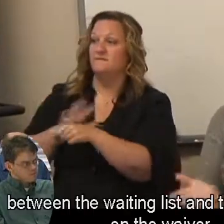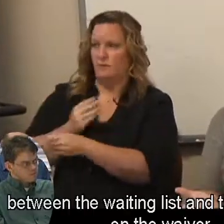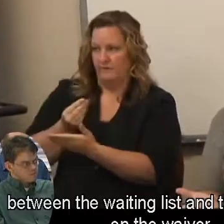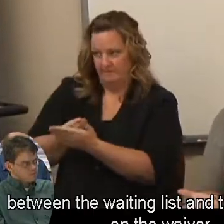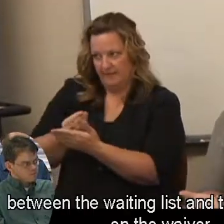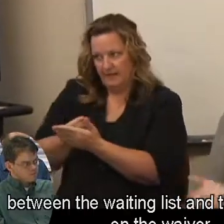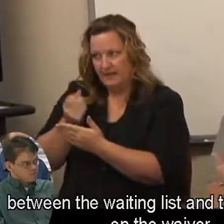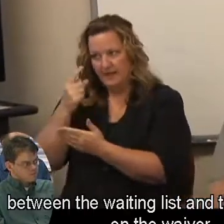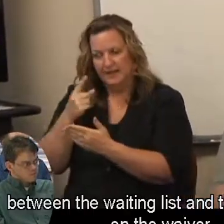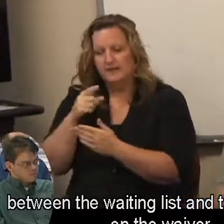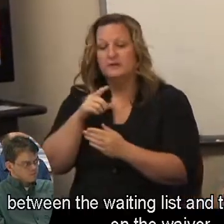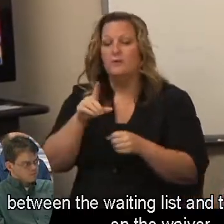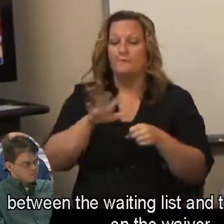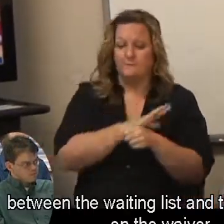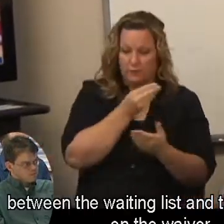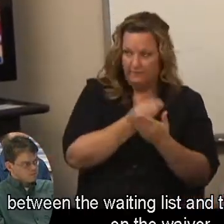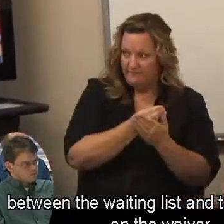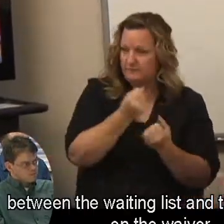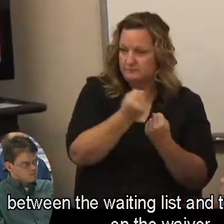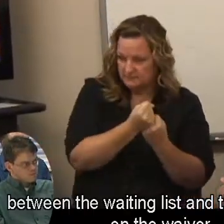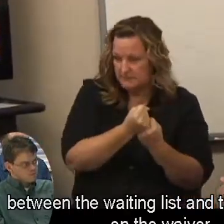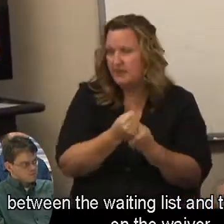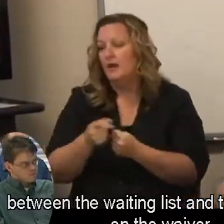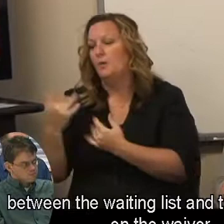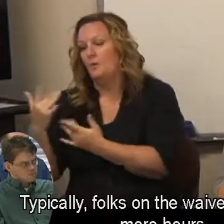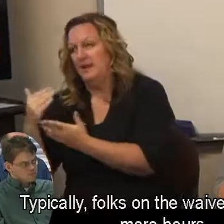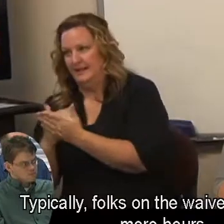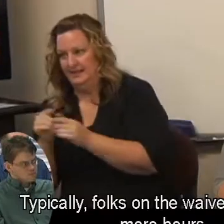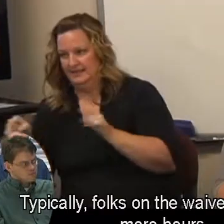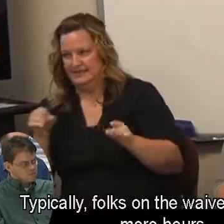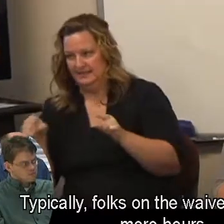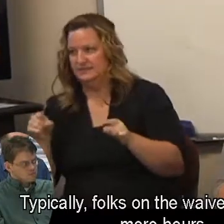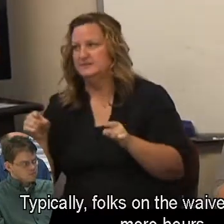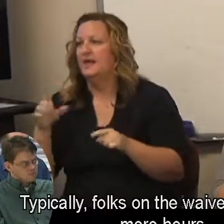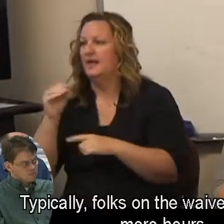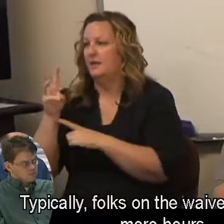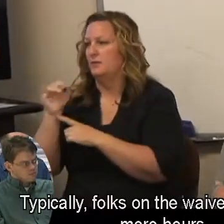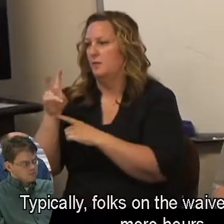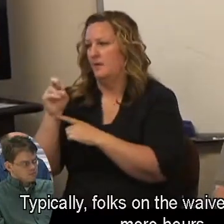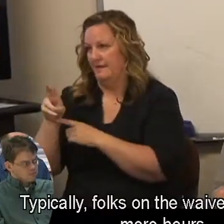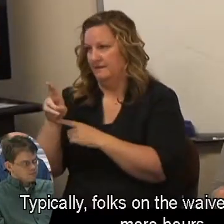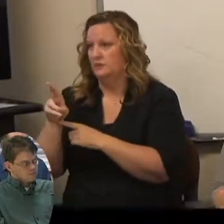between the waiting list and those that are on the waiver. Typically, folks on the waiver have a lot more hours